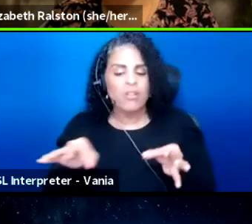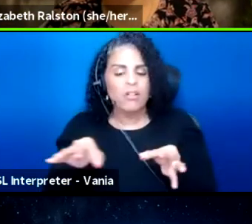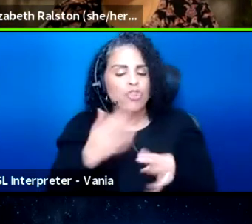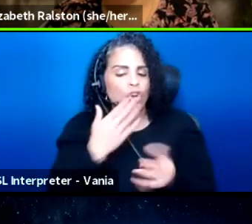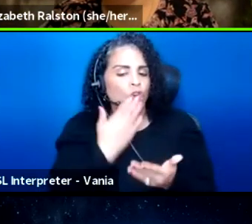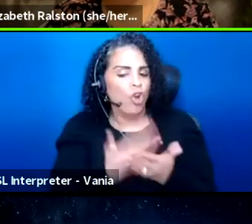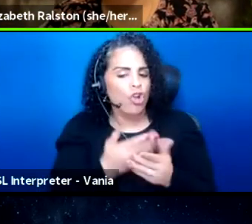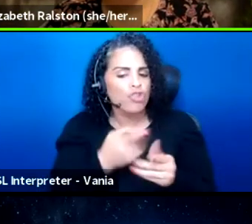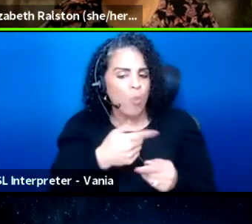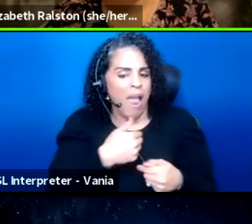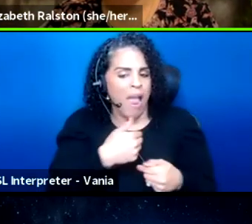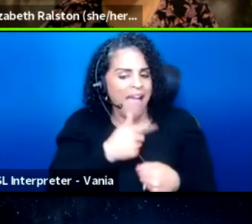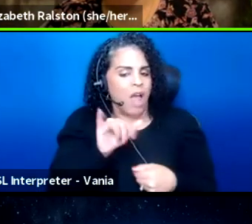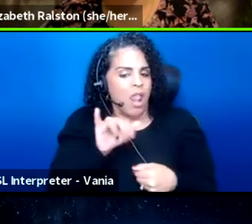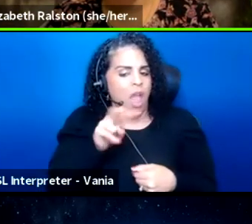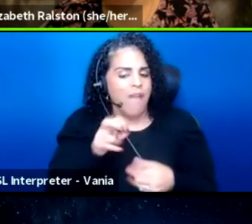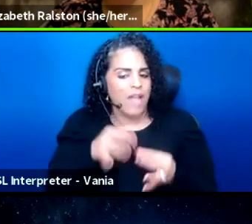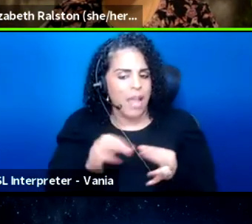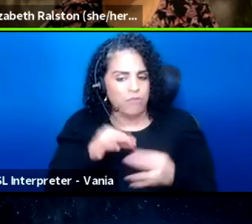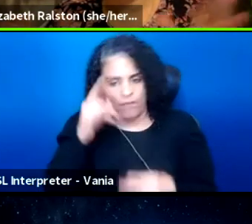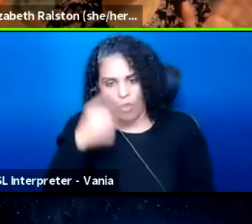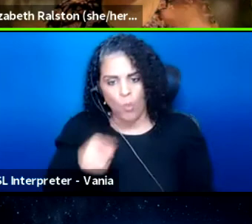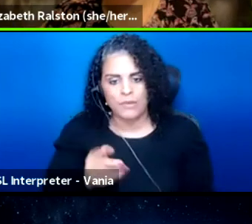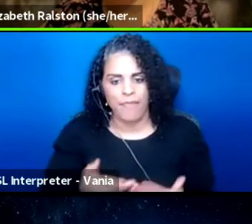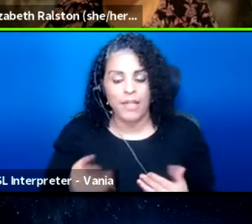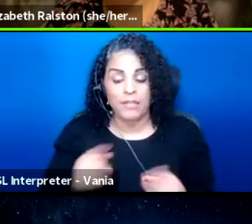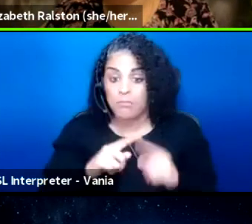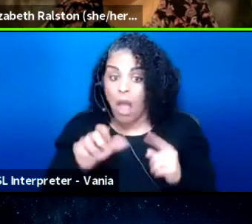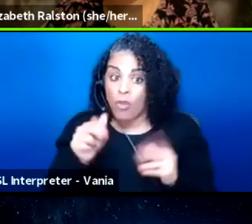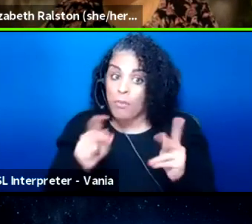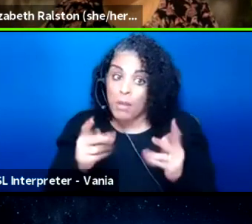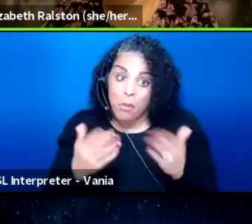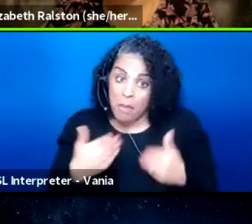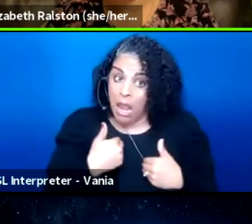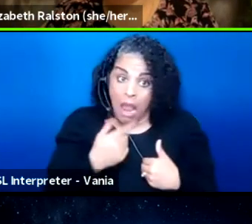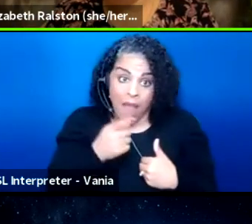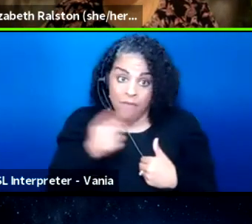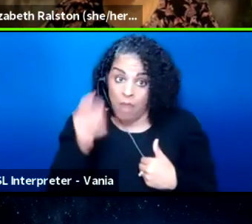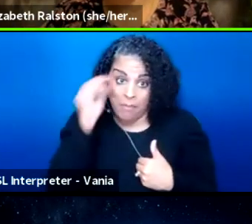having live captioning for those, but other people may have opinions on that.